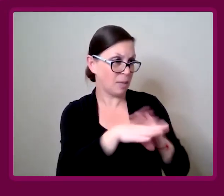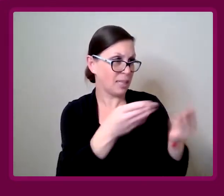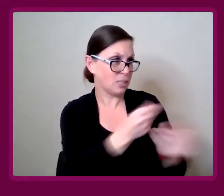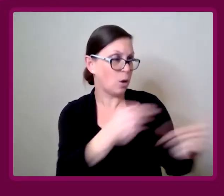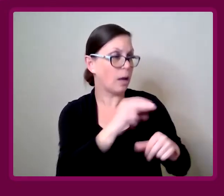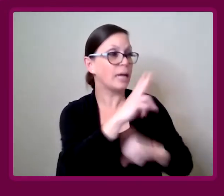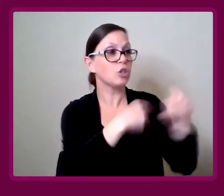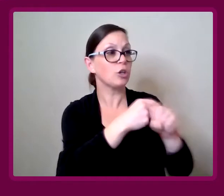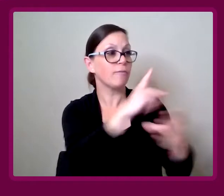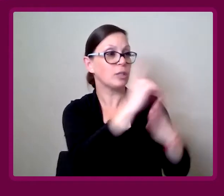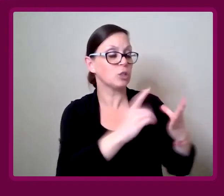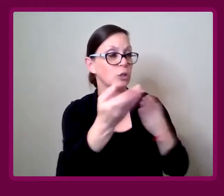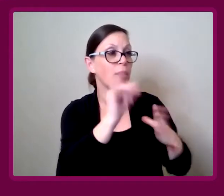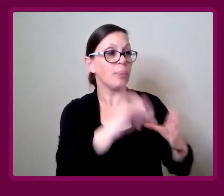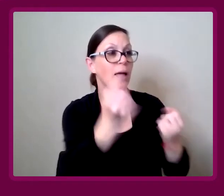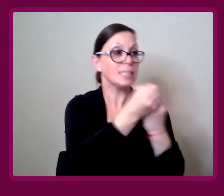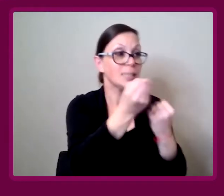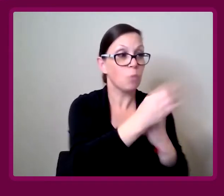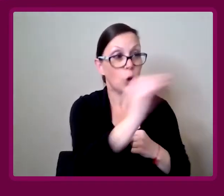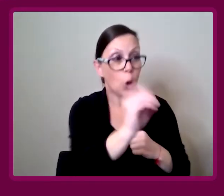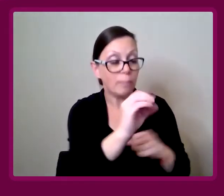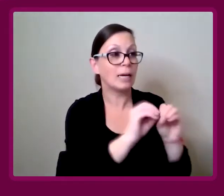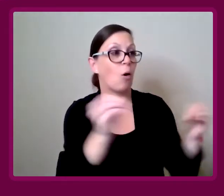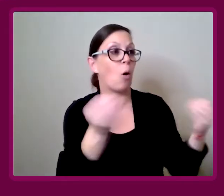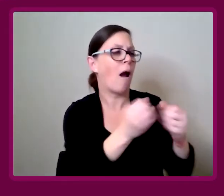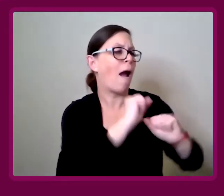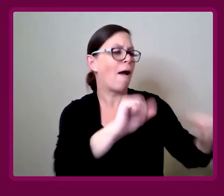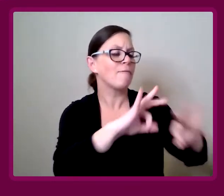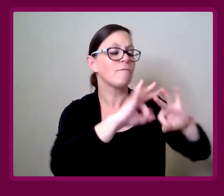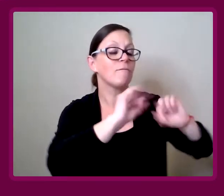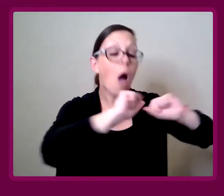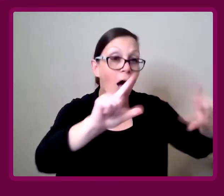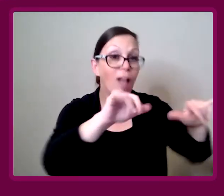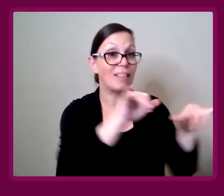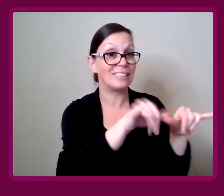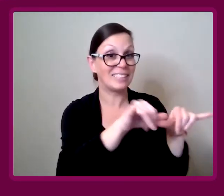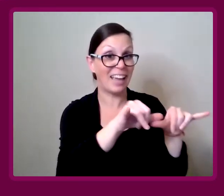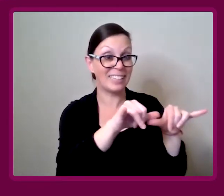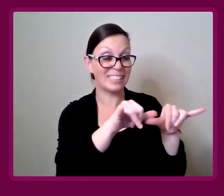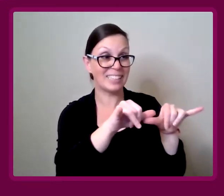and universal design services, that support companies and organizations of all sizes,